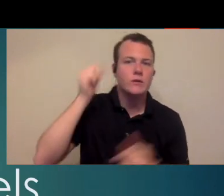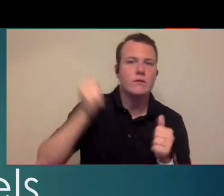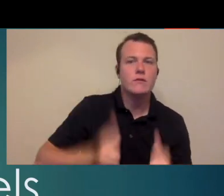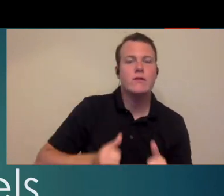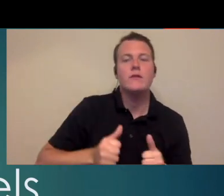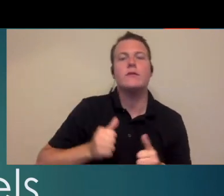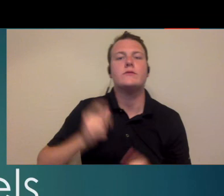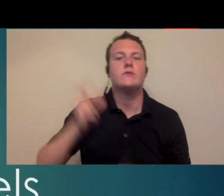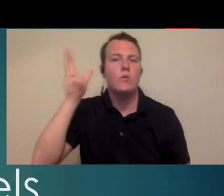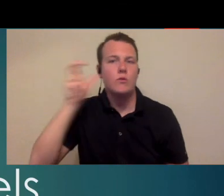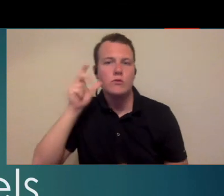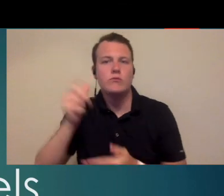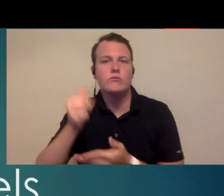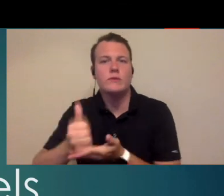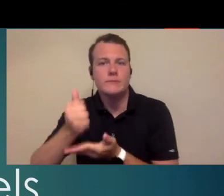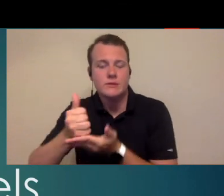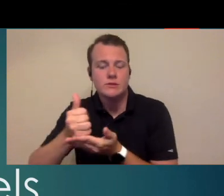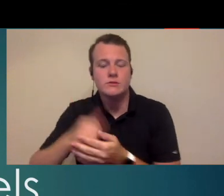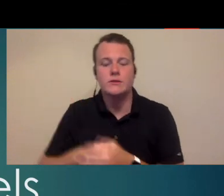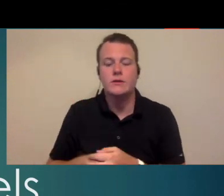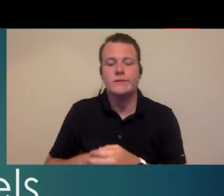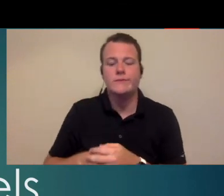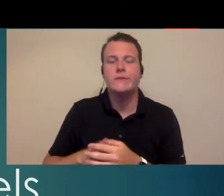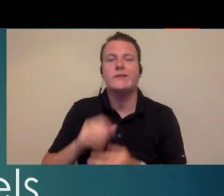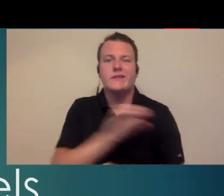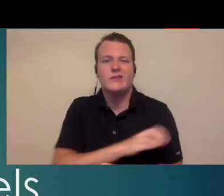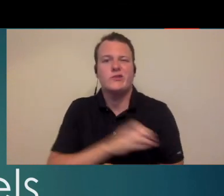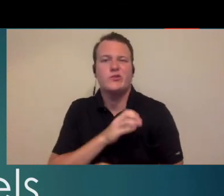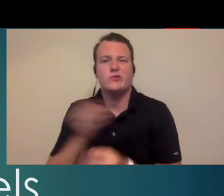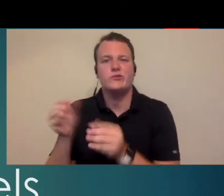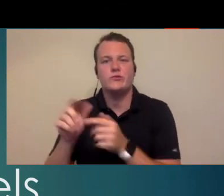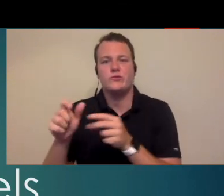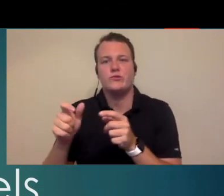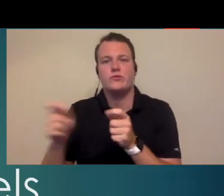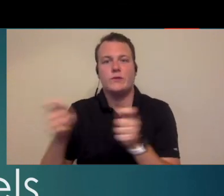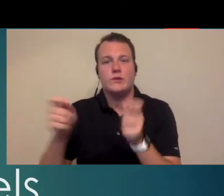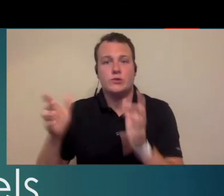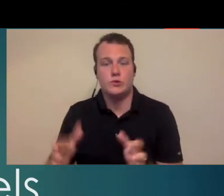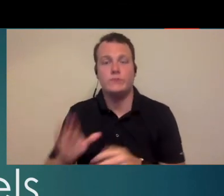loss in aural rehabilitation and is the clinical service director her doctor of